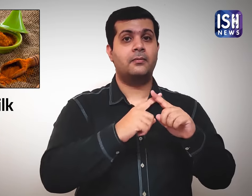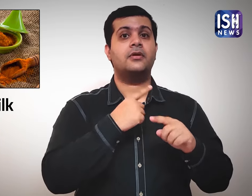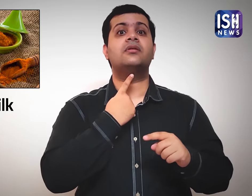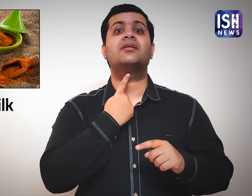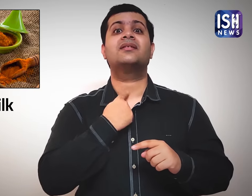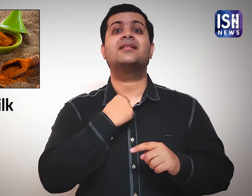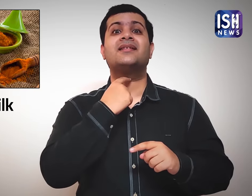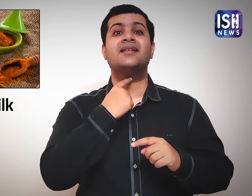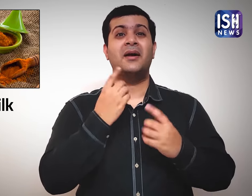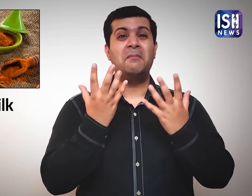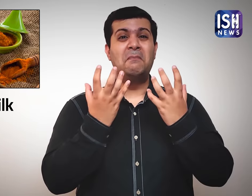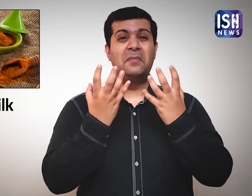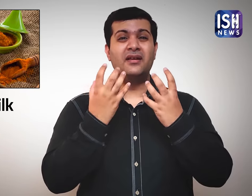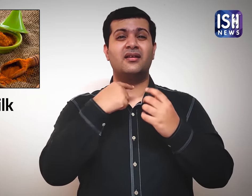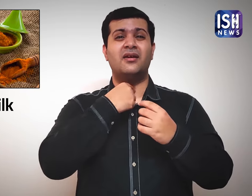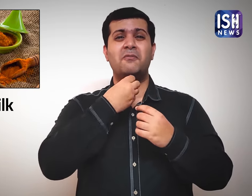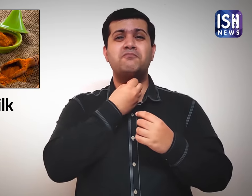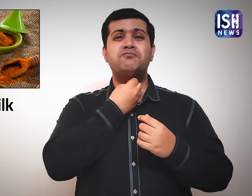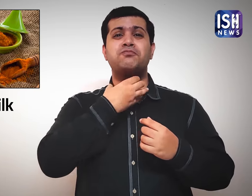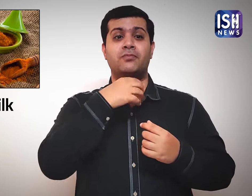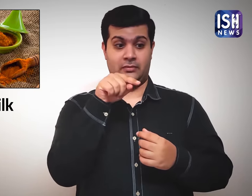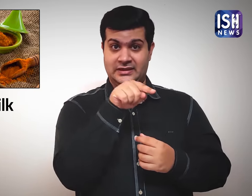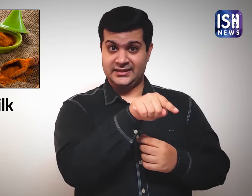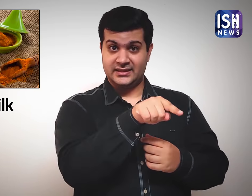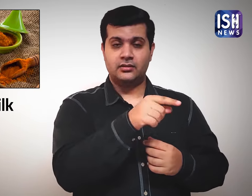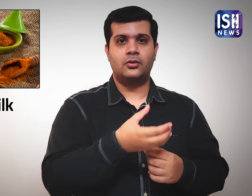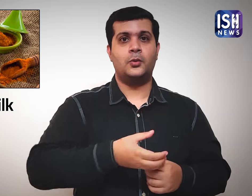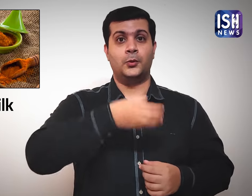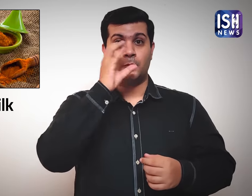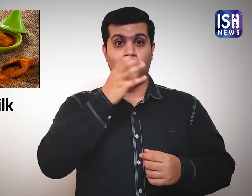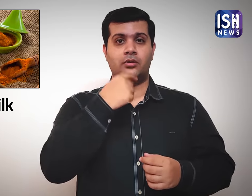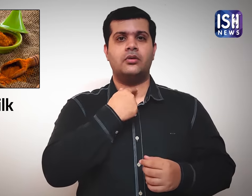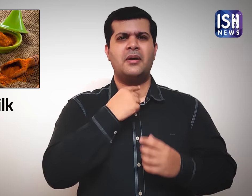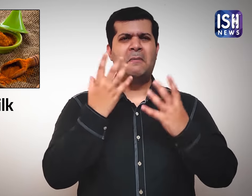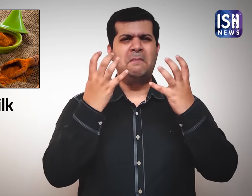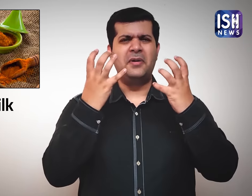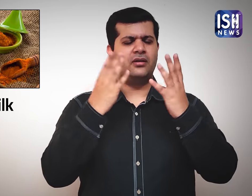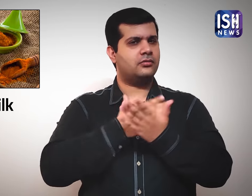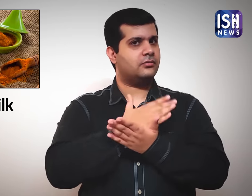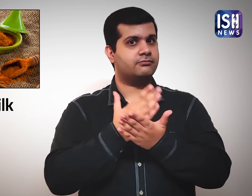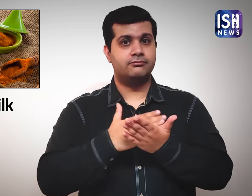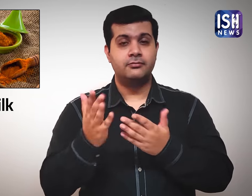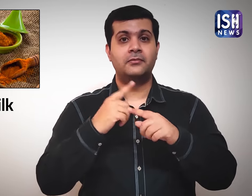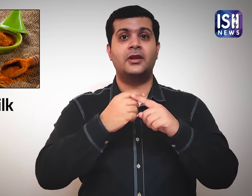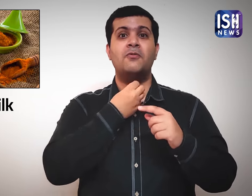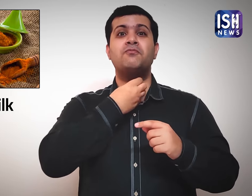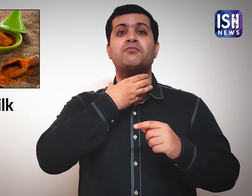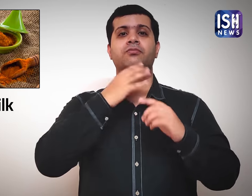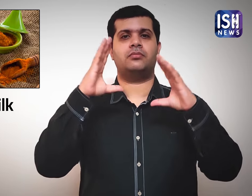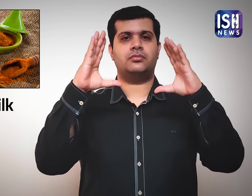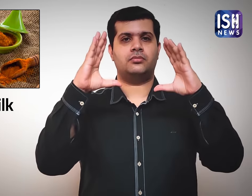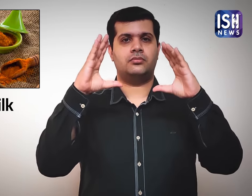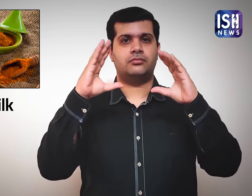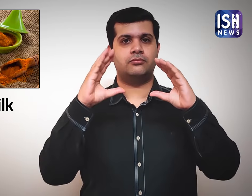Turmeric milk can relieve sore throat by reducing inflamation.